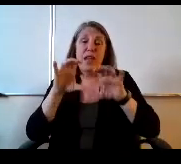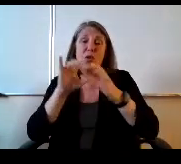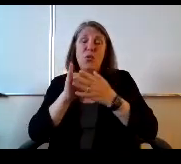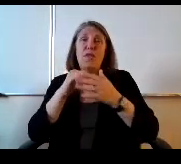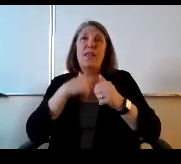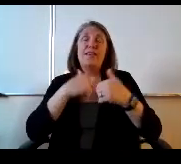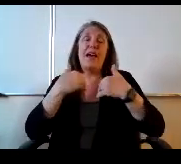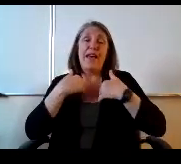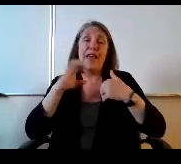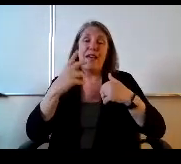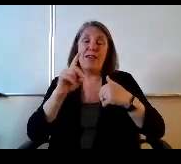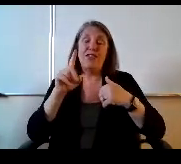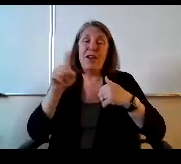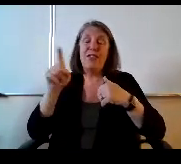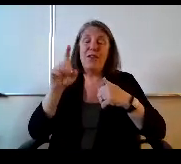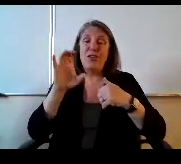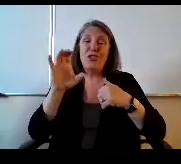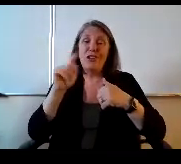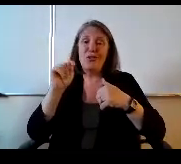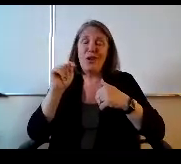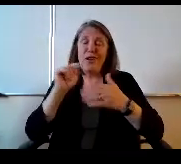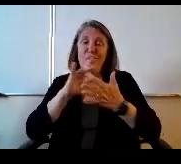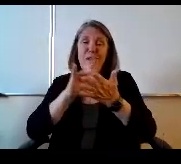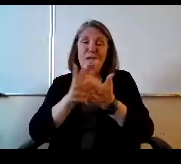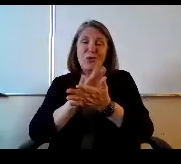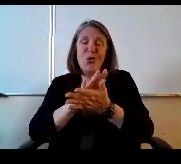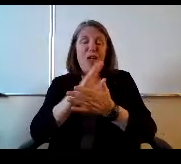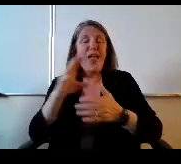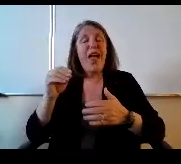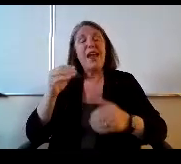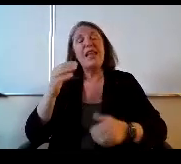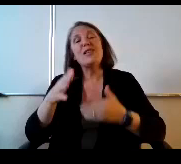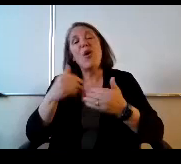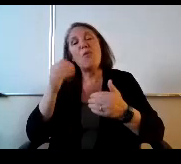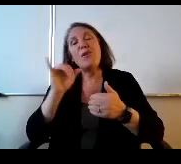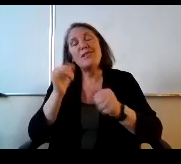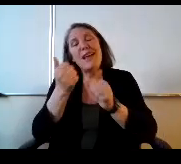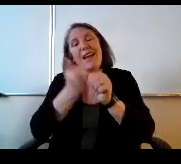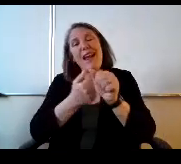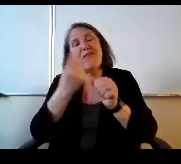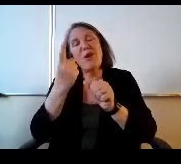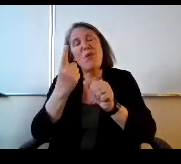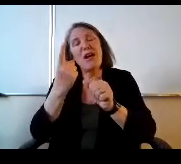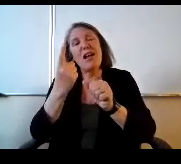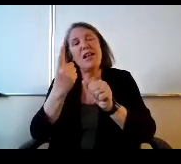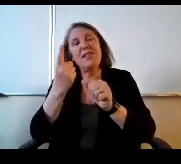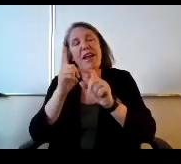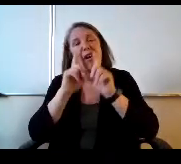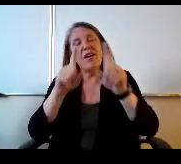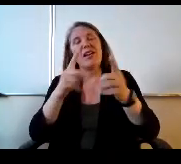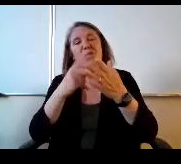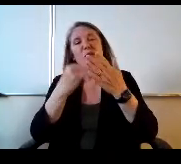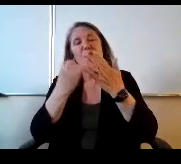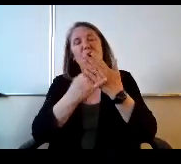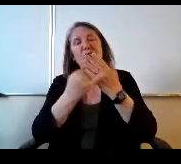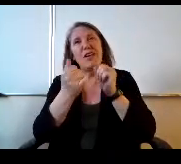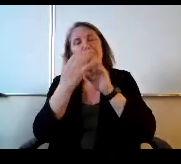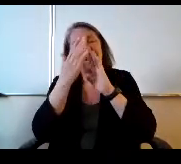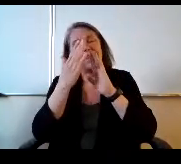I have a child over at Chinook Trail Middle School and it's almost like everybody's gone into a project based learning type situation.